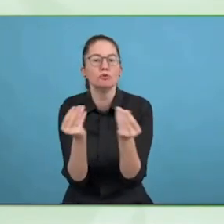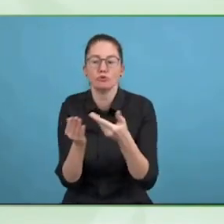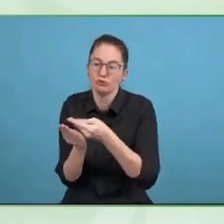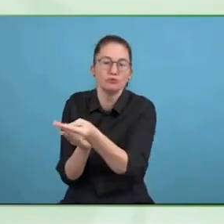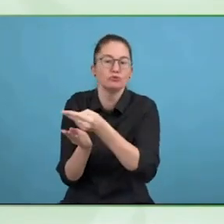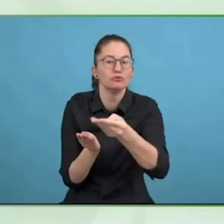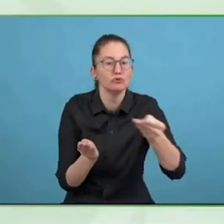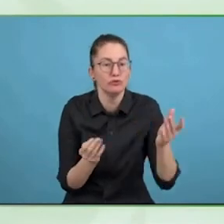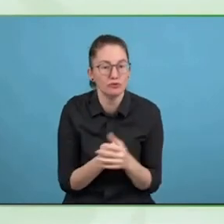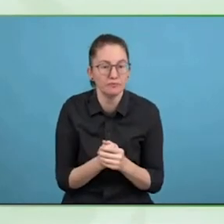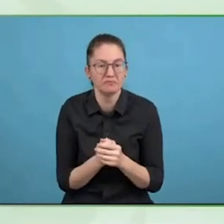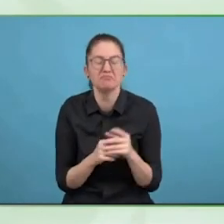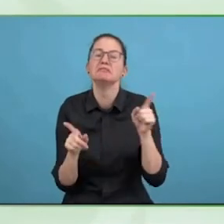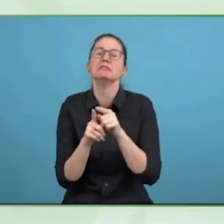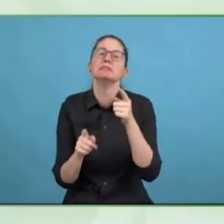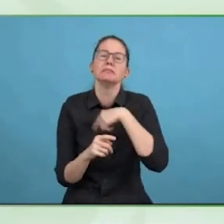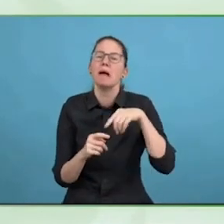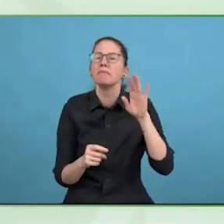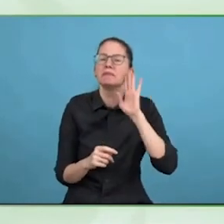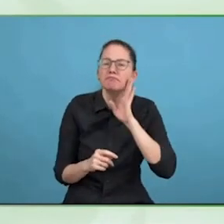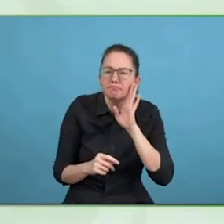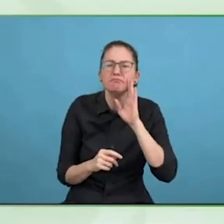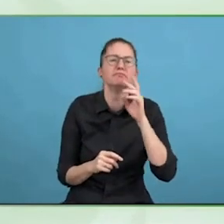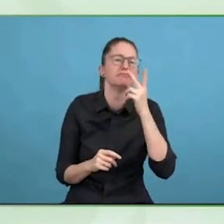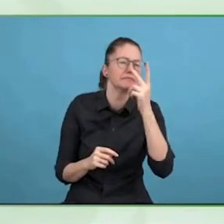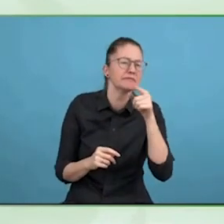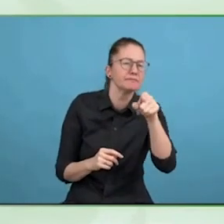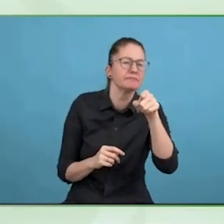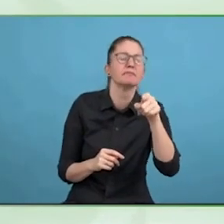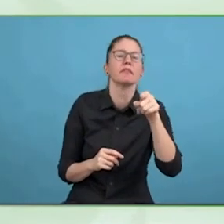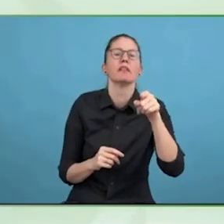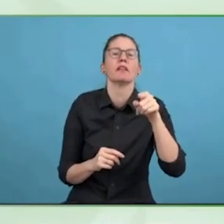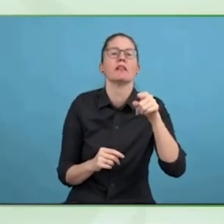that, now, no country in the world can deny that there are people with